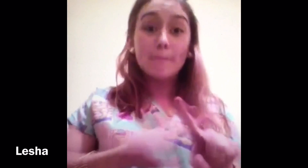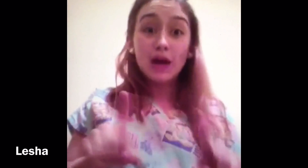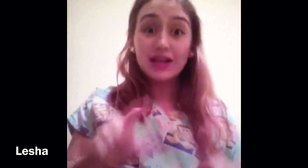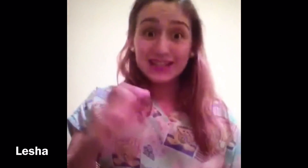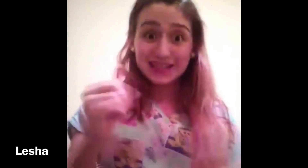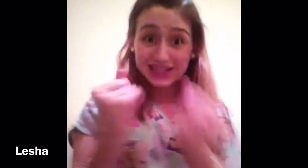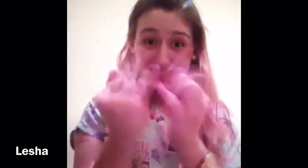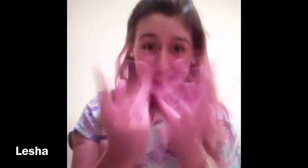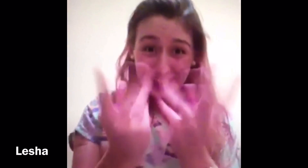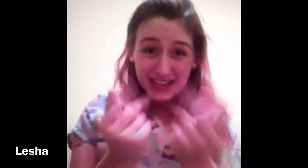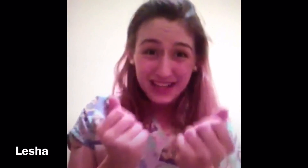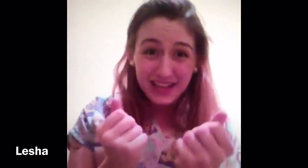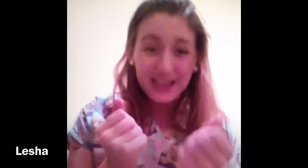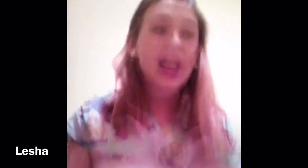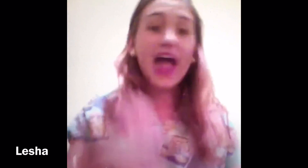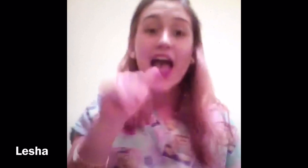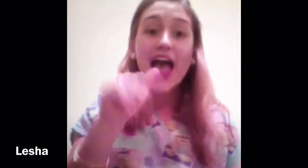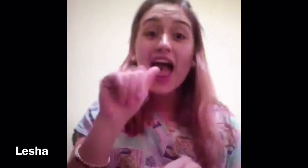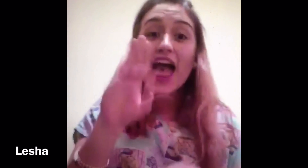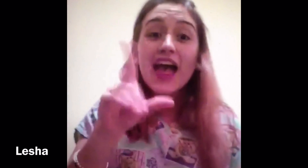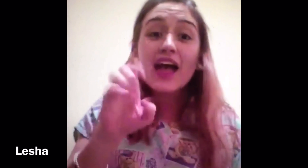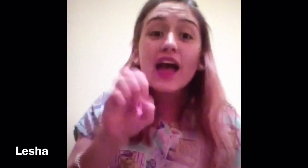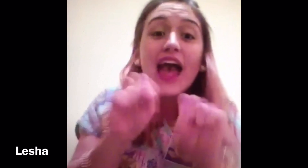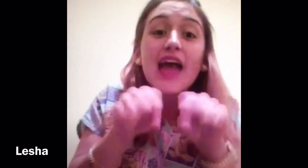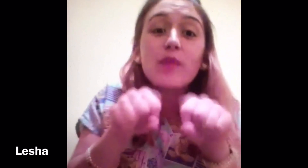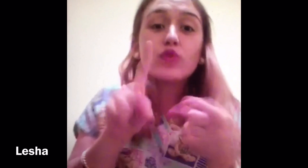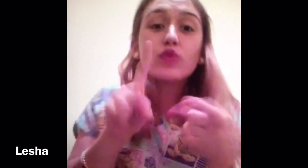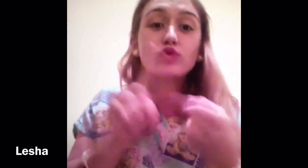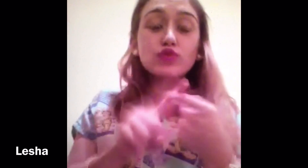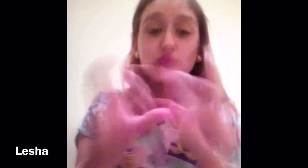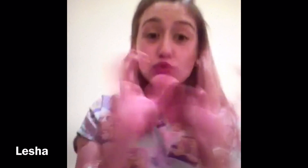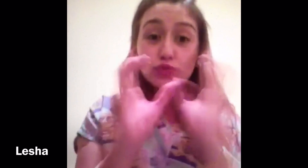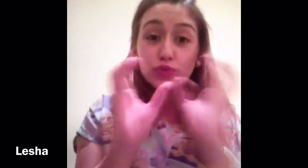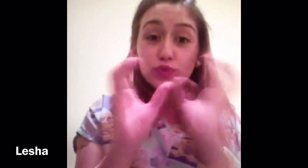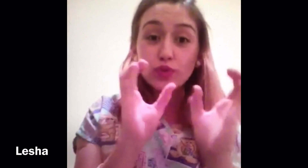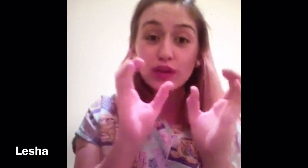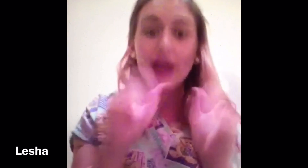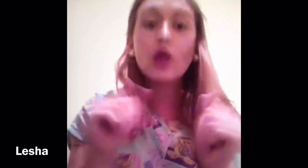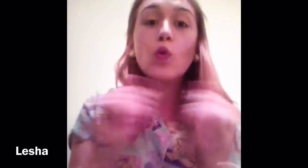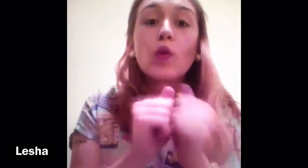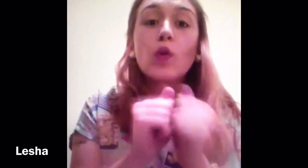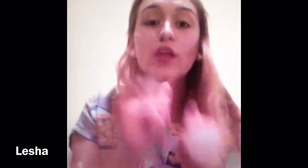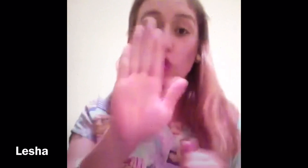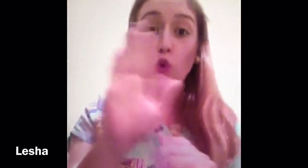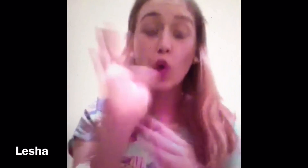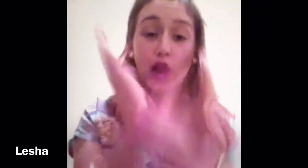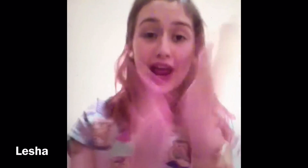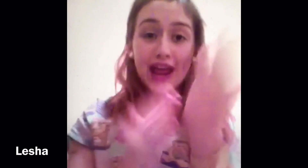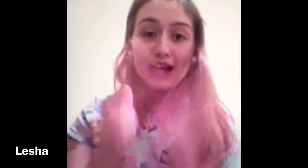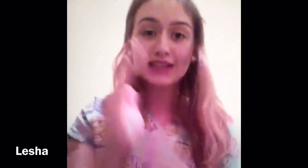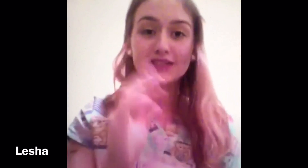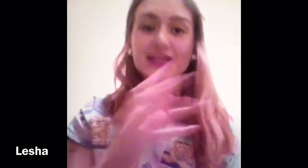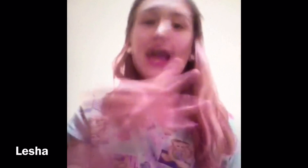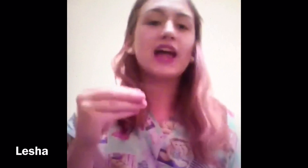But to sign? The ability to communicate with your hands...